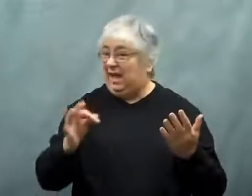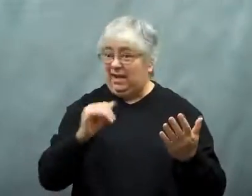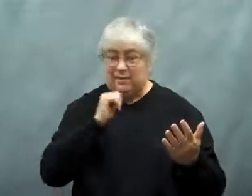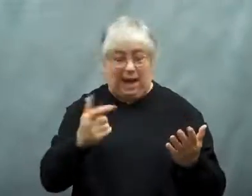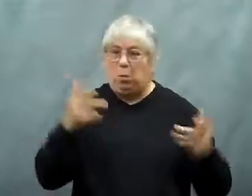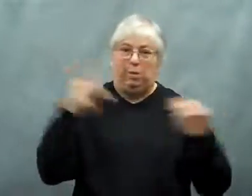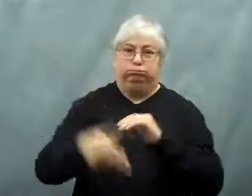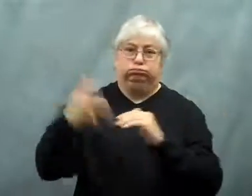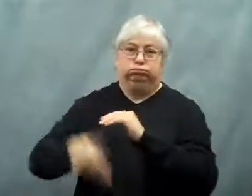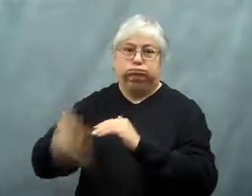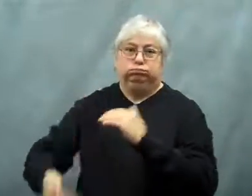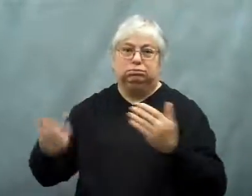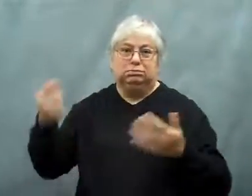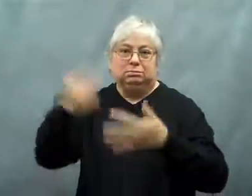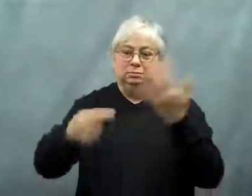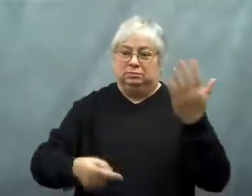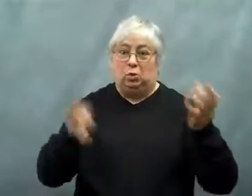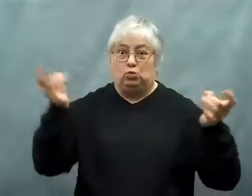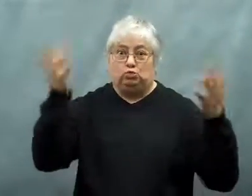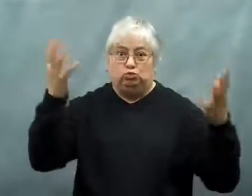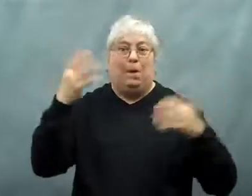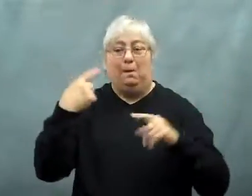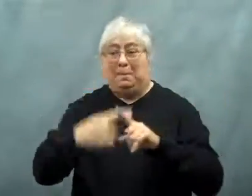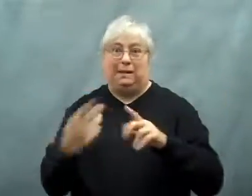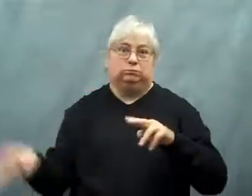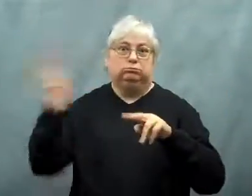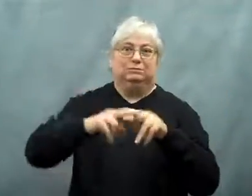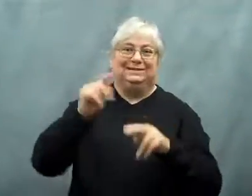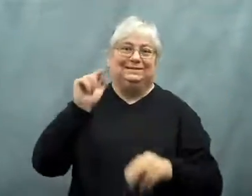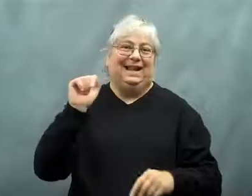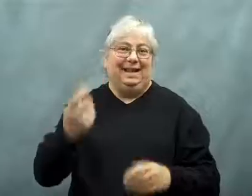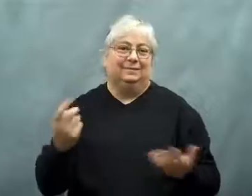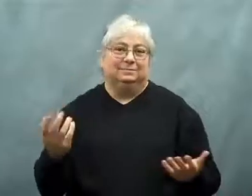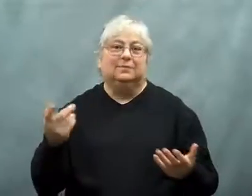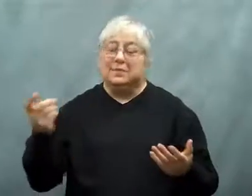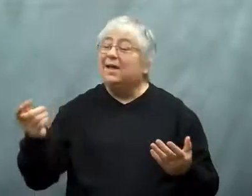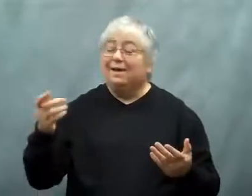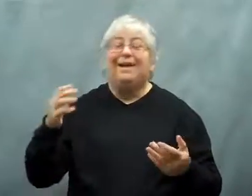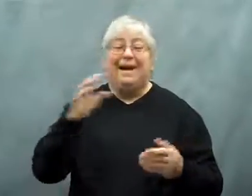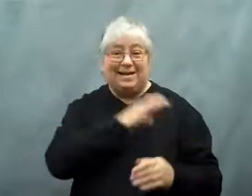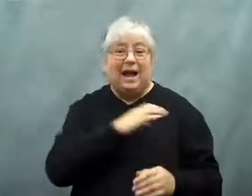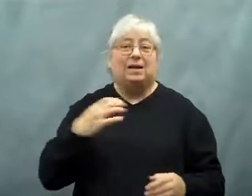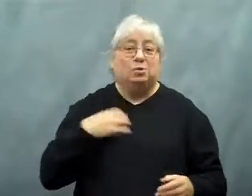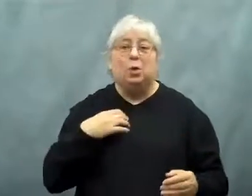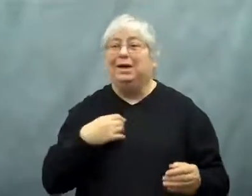If it didn't happen, there would be massive cuts plus tax increases.